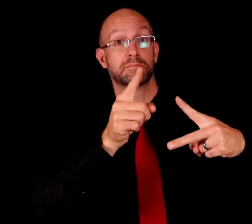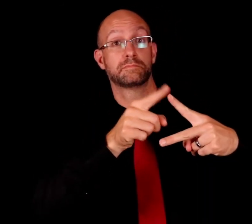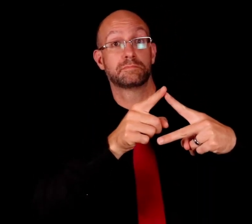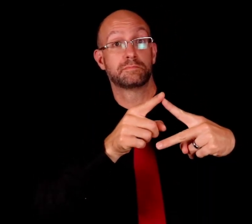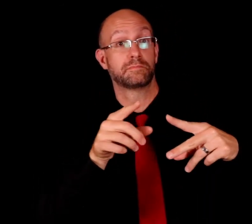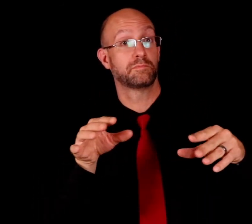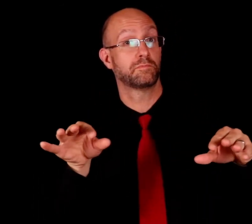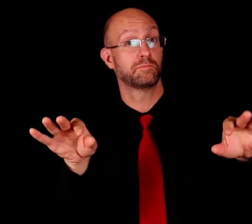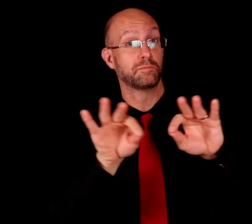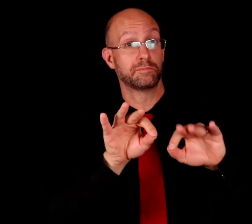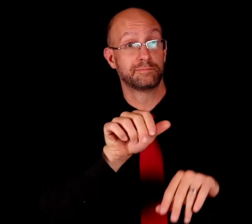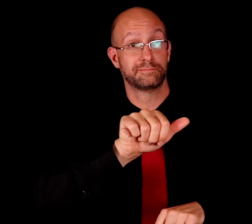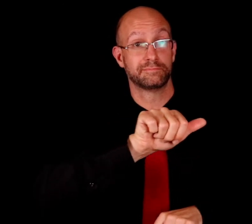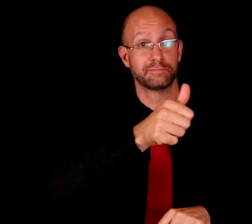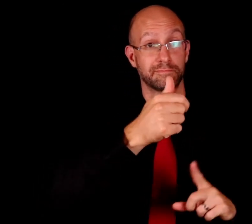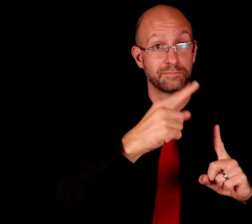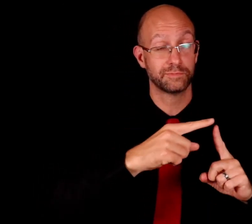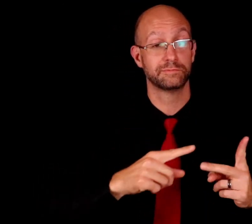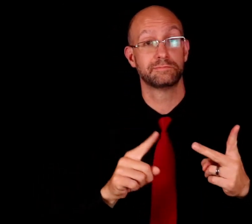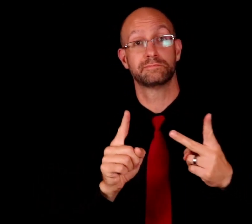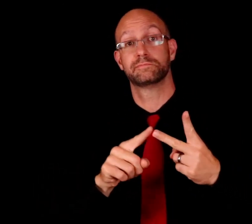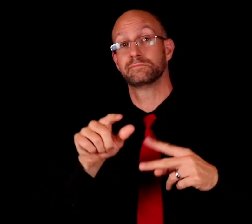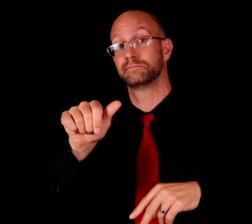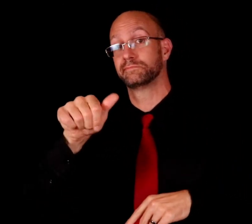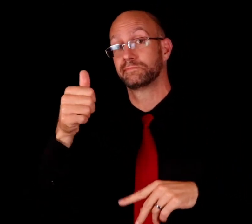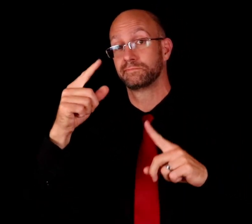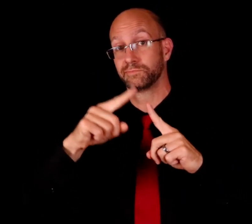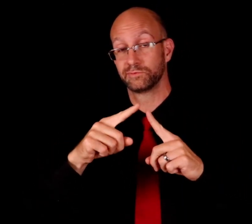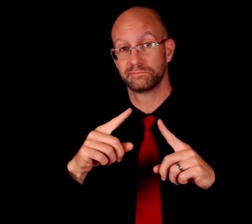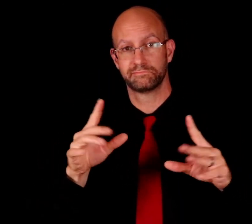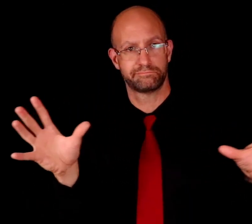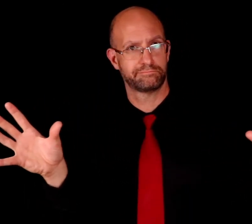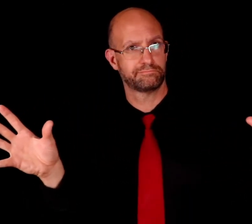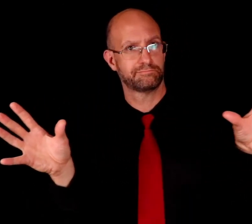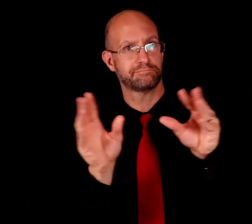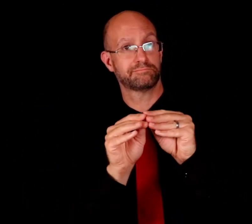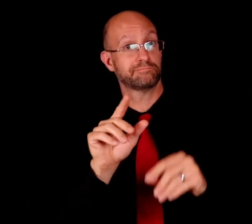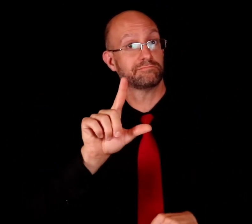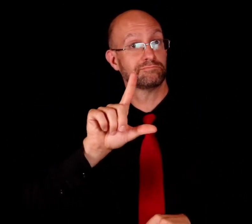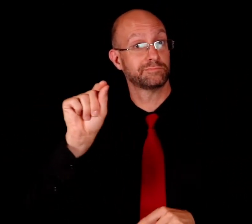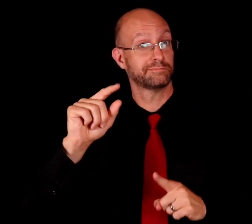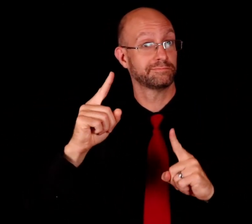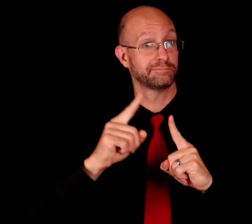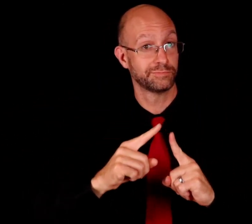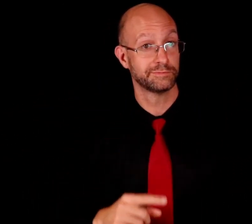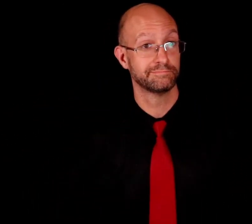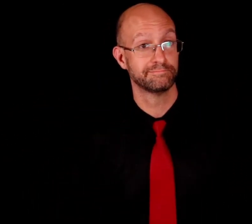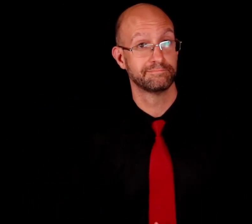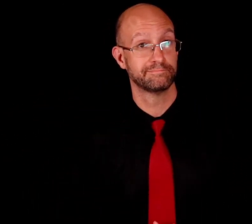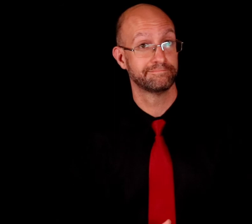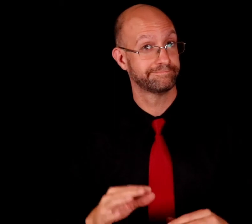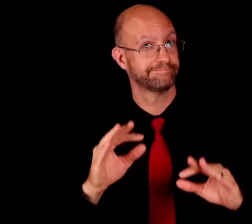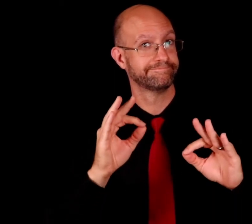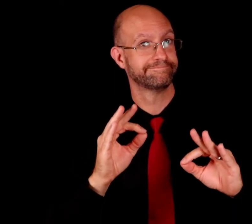#1 is worth 10 points and #2 is worth 10 points. Both total 20 points. Okay, good.